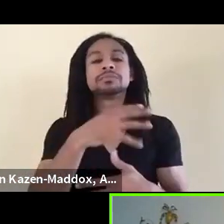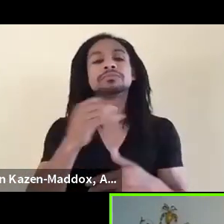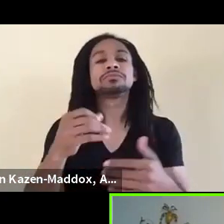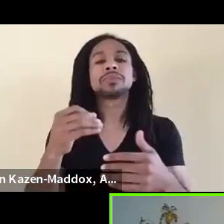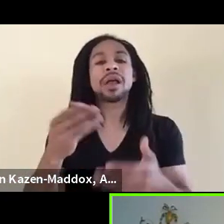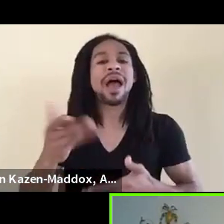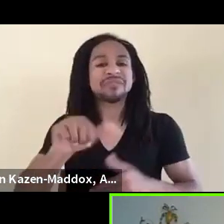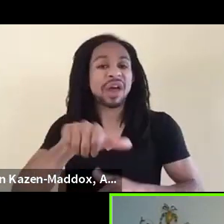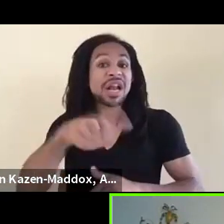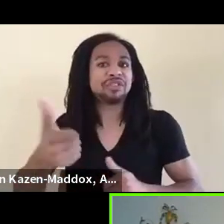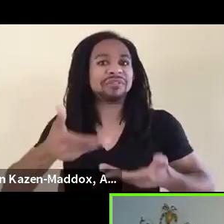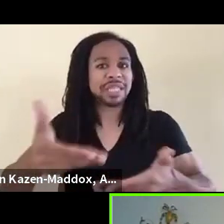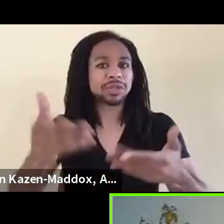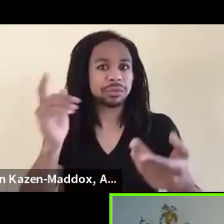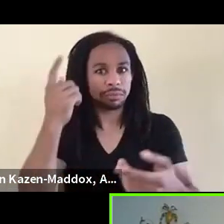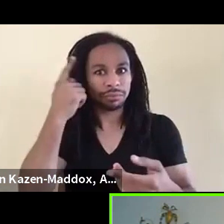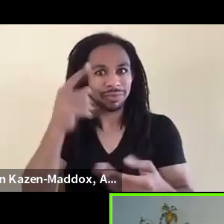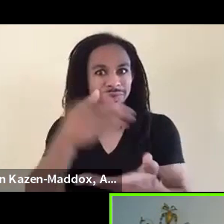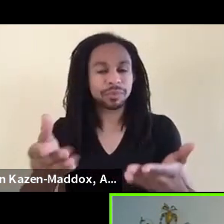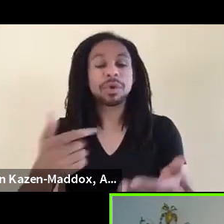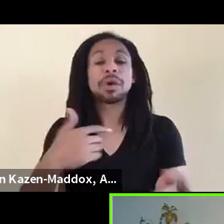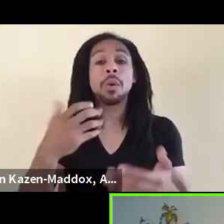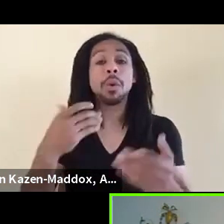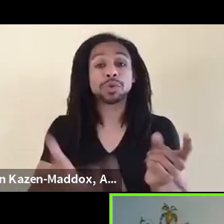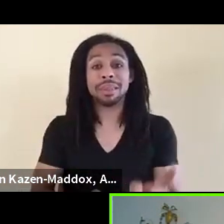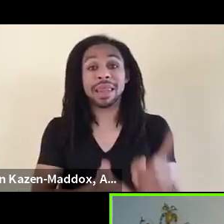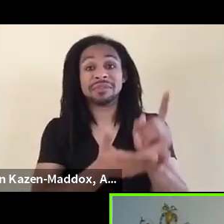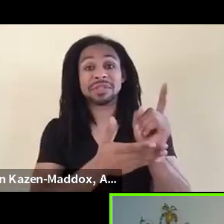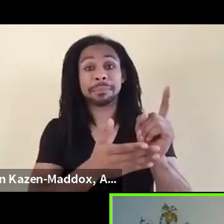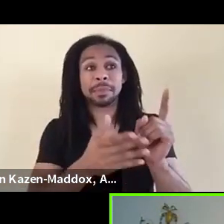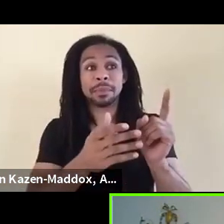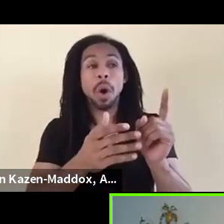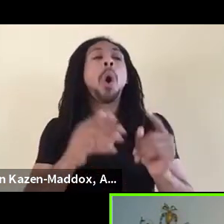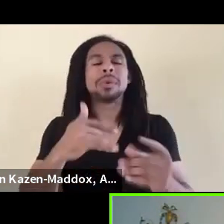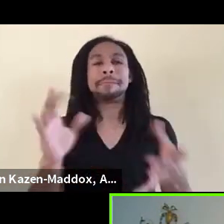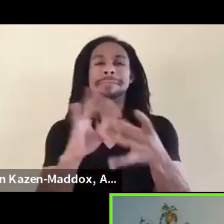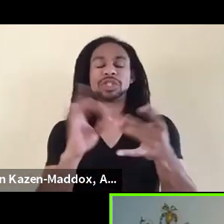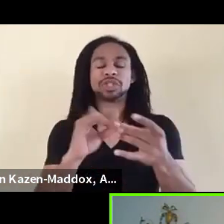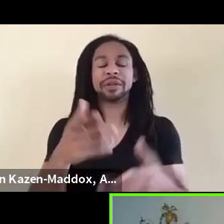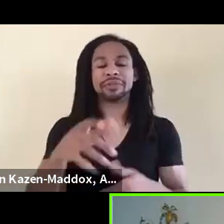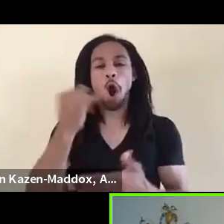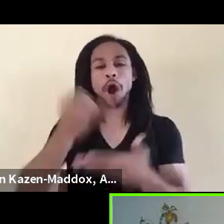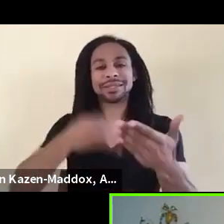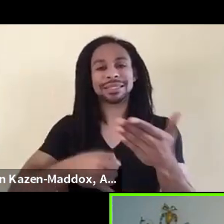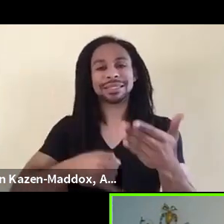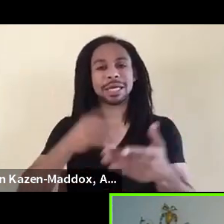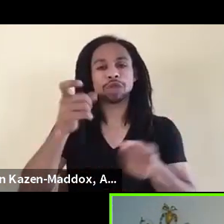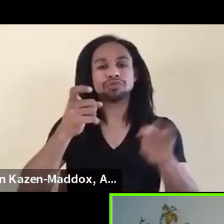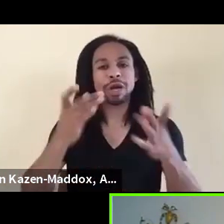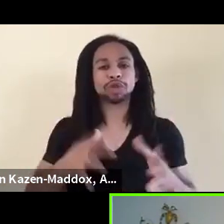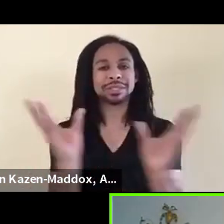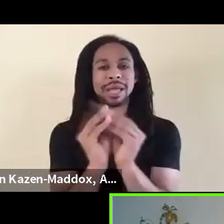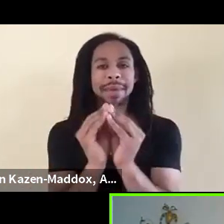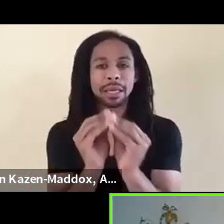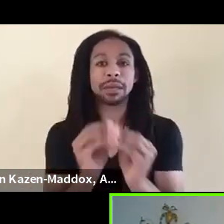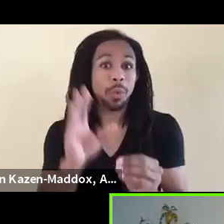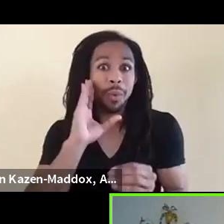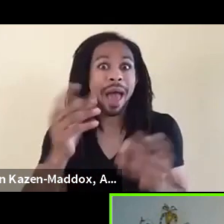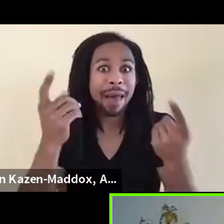First, I wanna lift up that the artistic director and trustee summits are happening, and the managing director summit has been rescheduled to tomorrow.